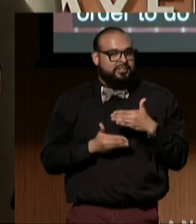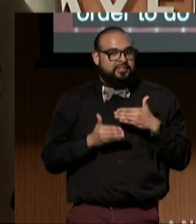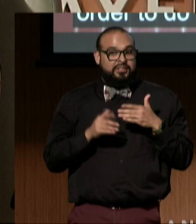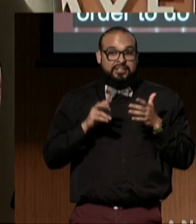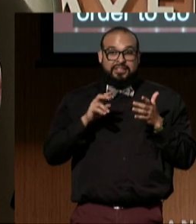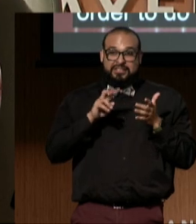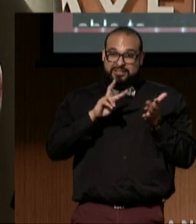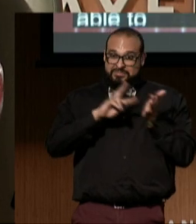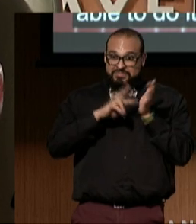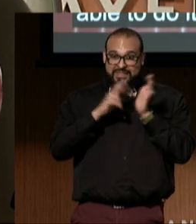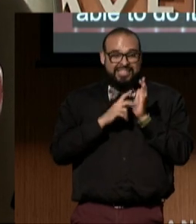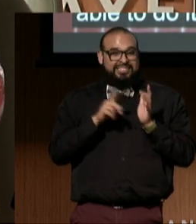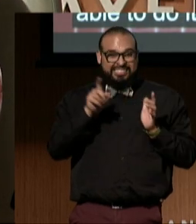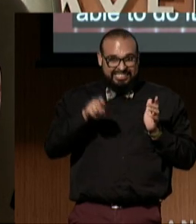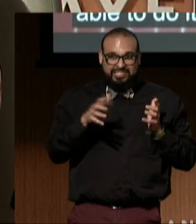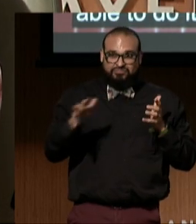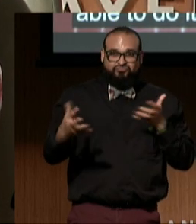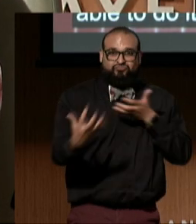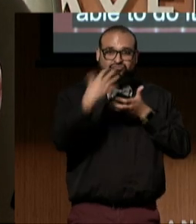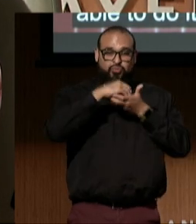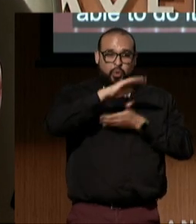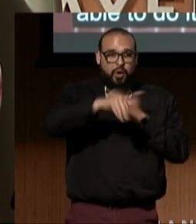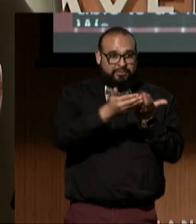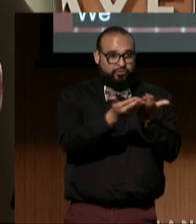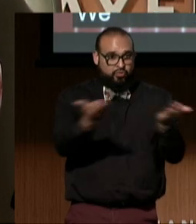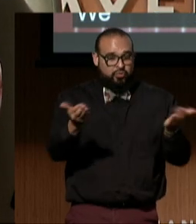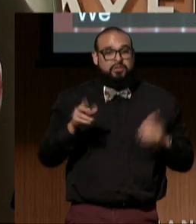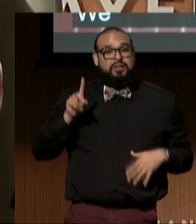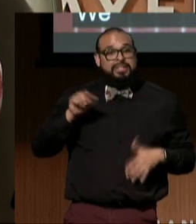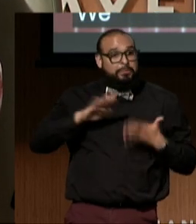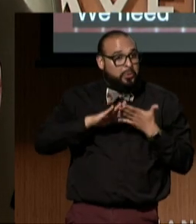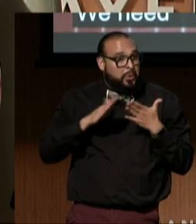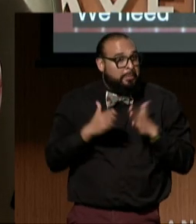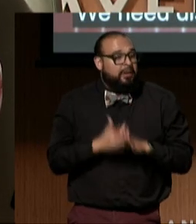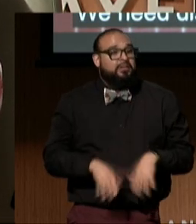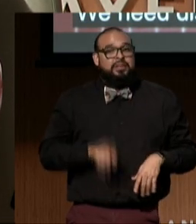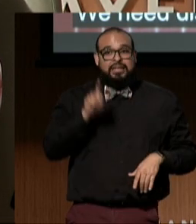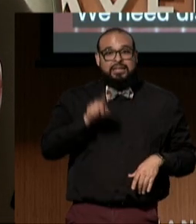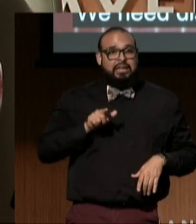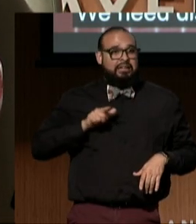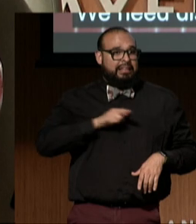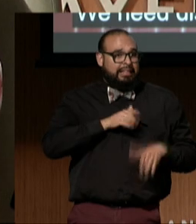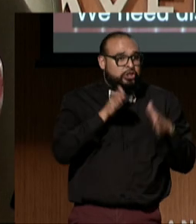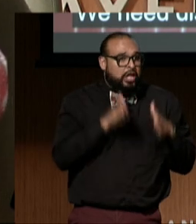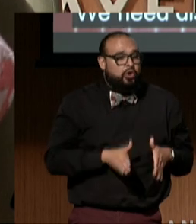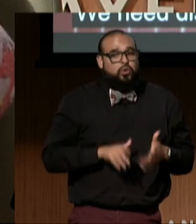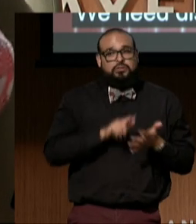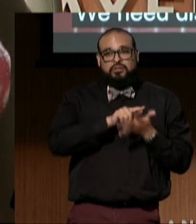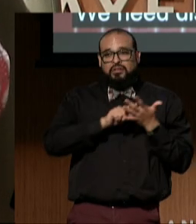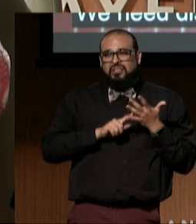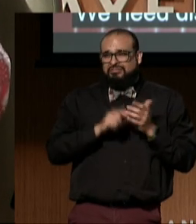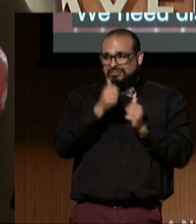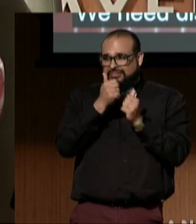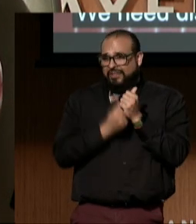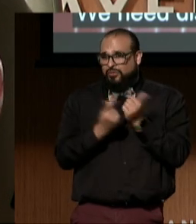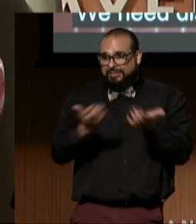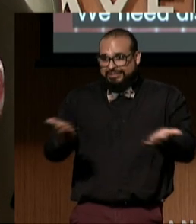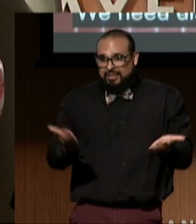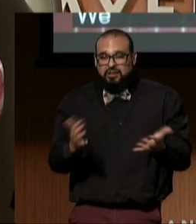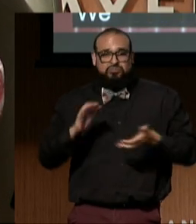We need the disability community, we need legislators. We need everyone to be working together,